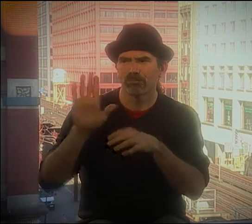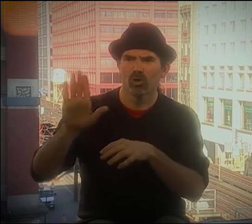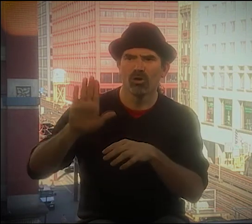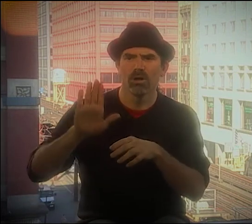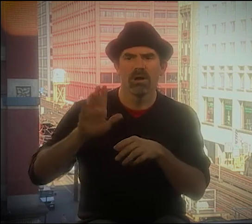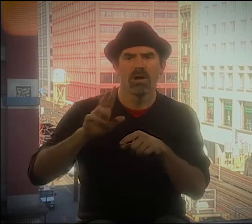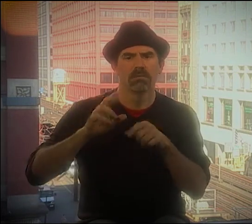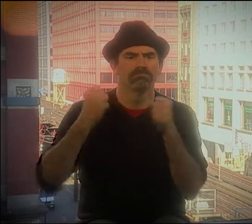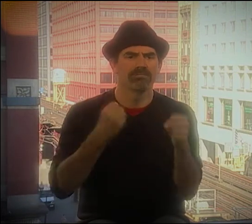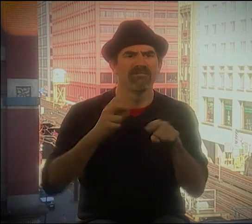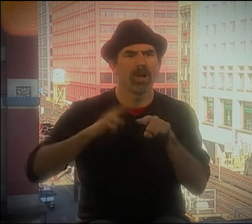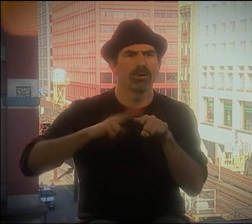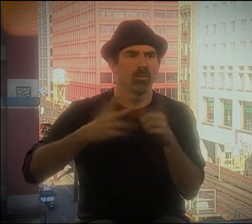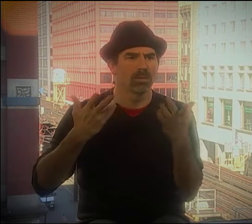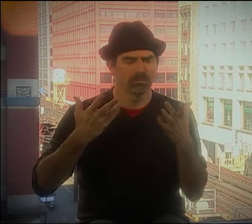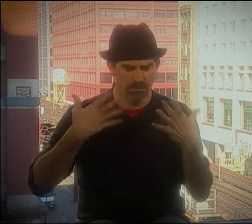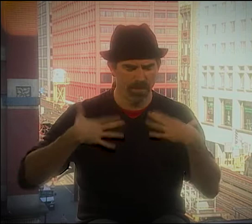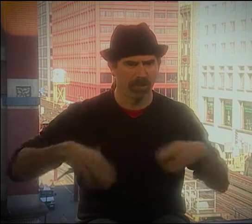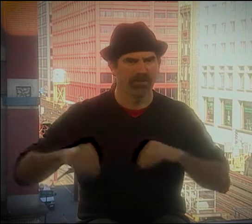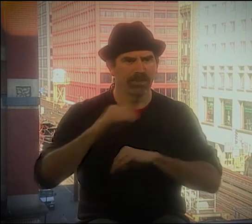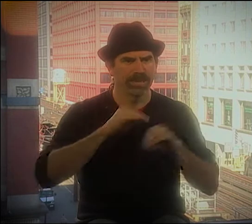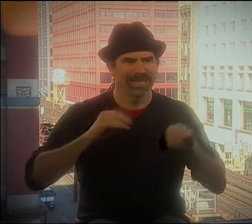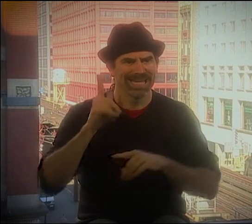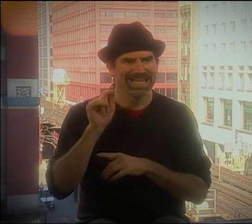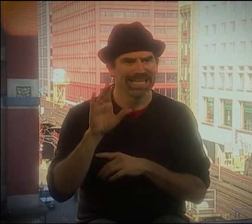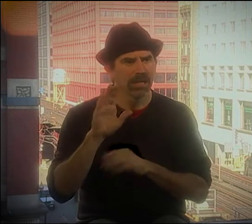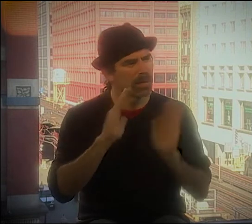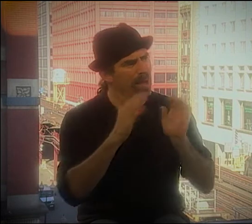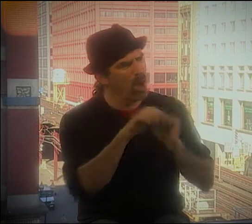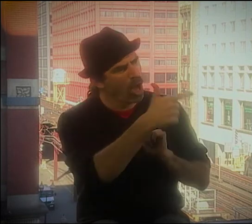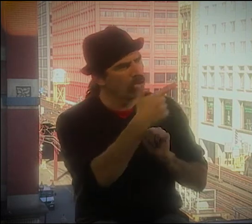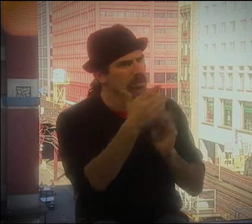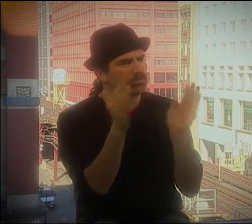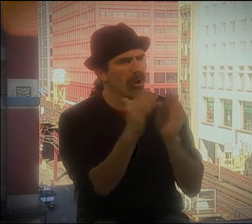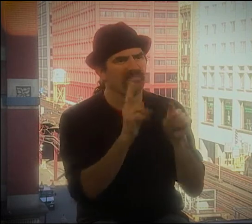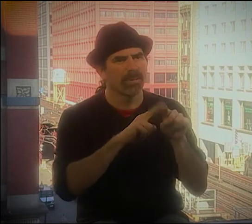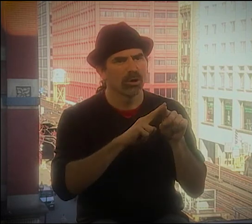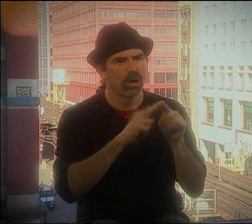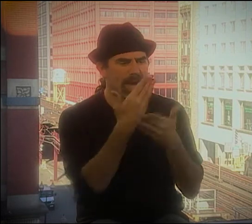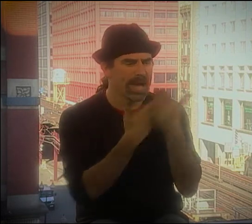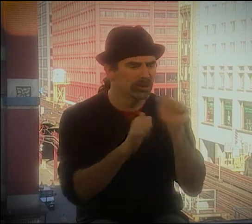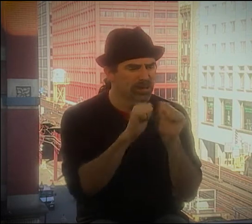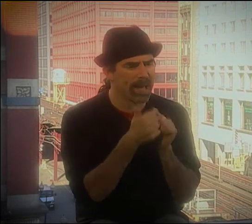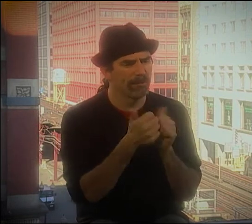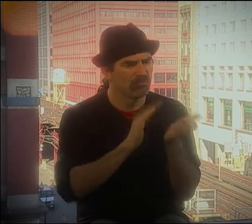SHE USES A LOT OF BODY MOVEMENT, AND THE VOCABULARY